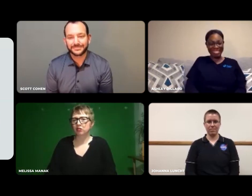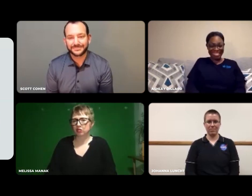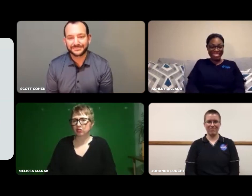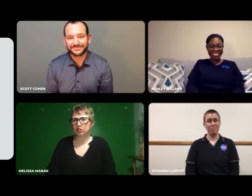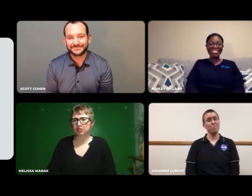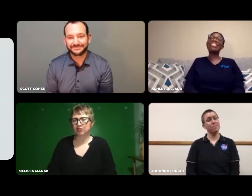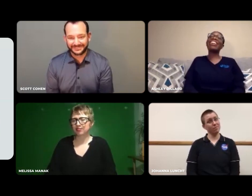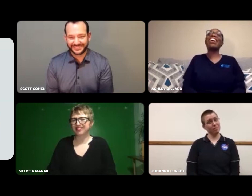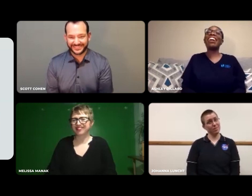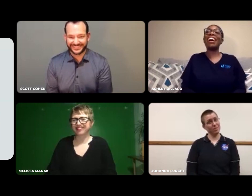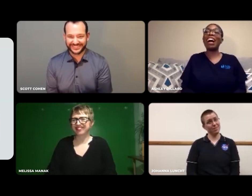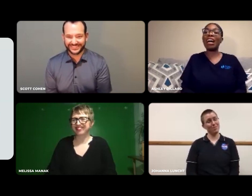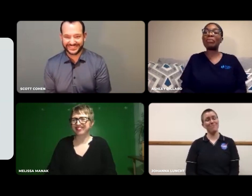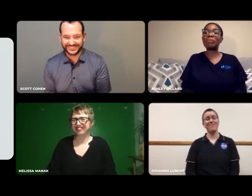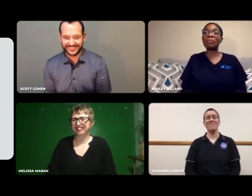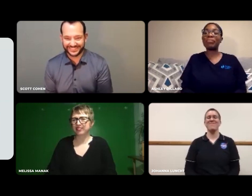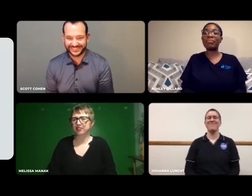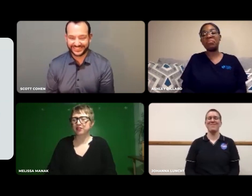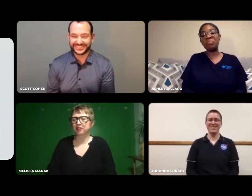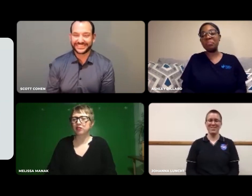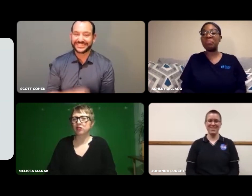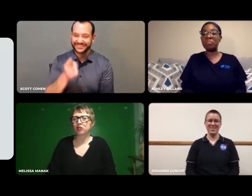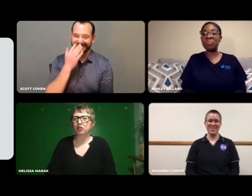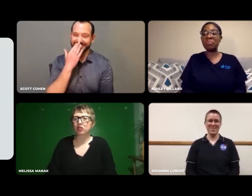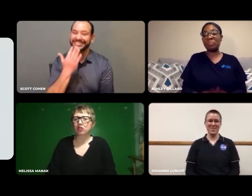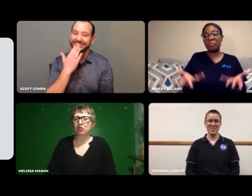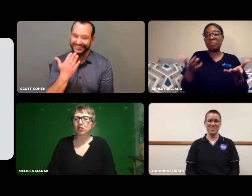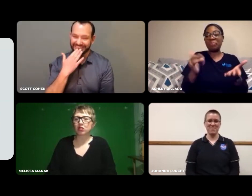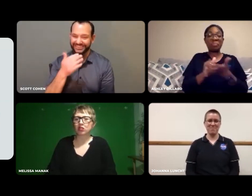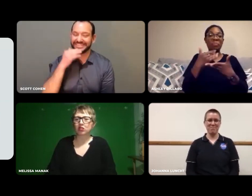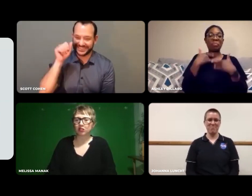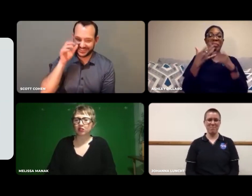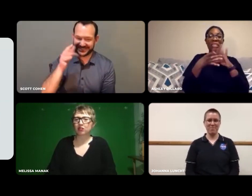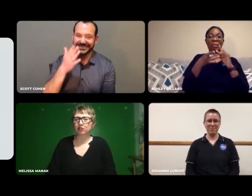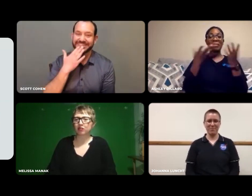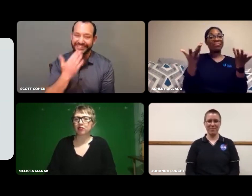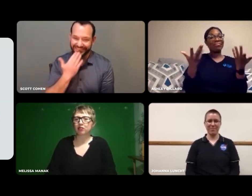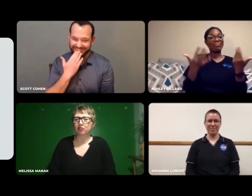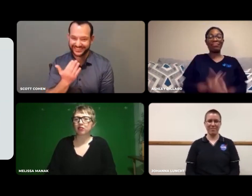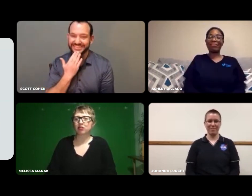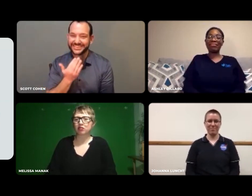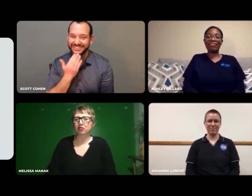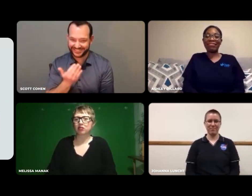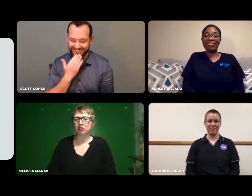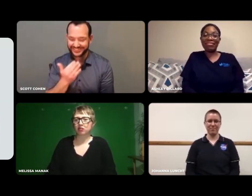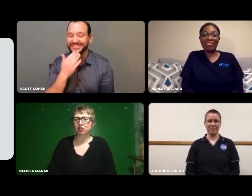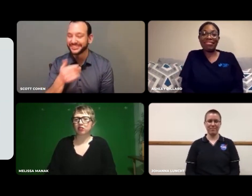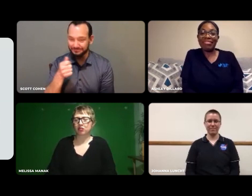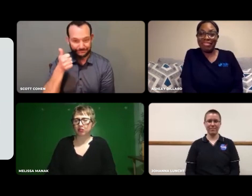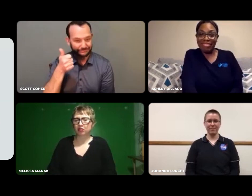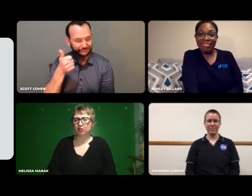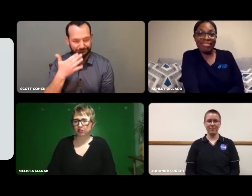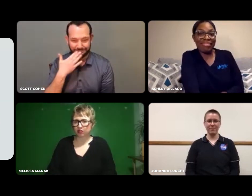Thank you, Ashley.